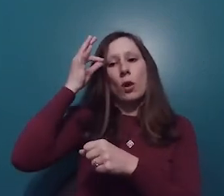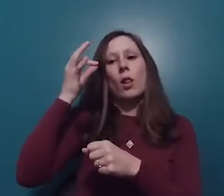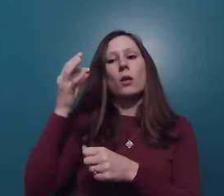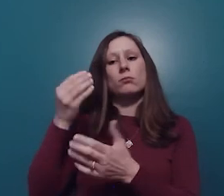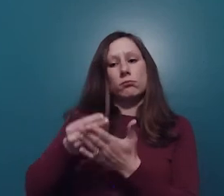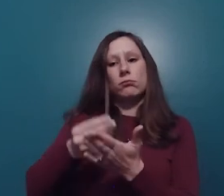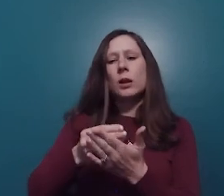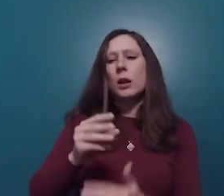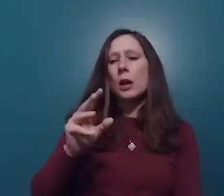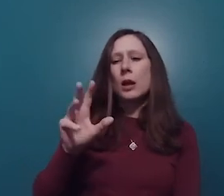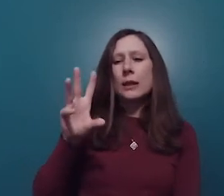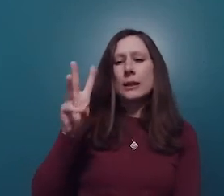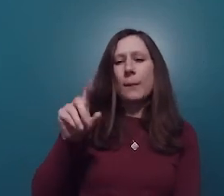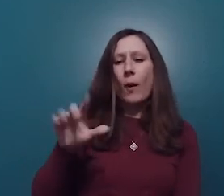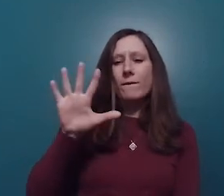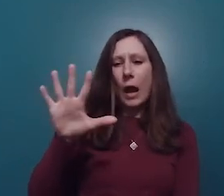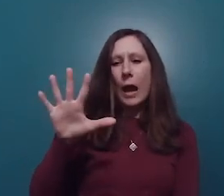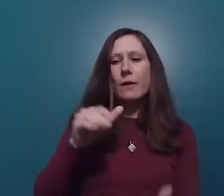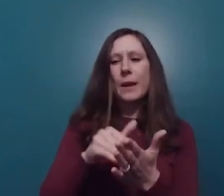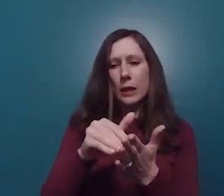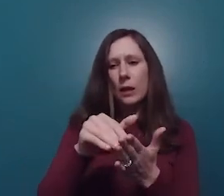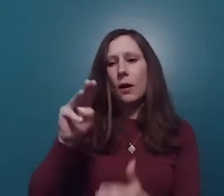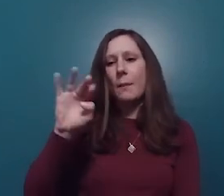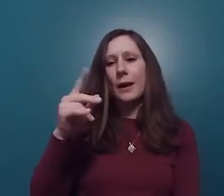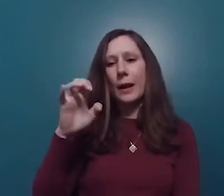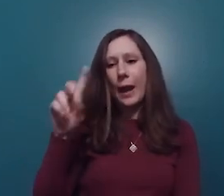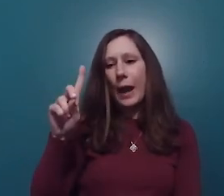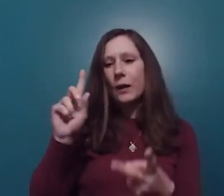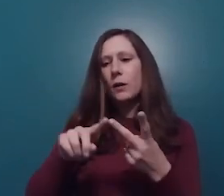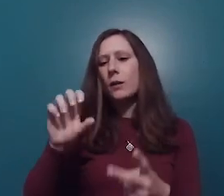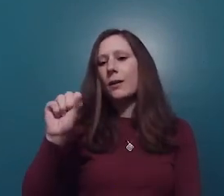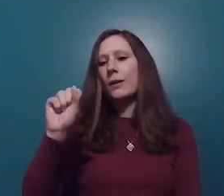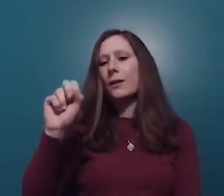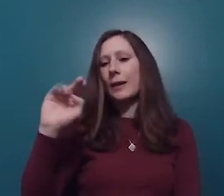$6.5 billion in Medicaid, $1.2 billion in SNAP,